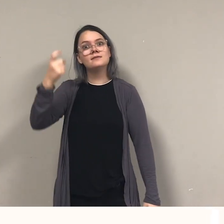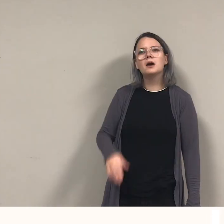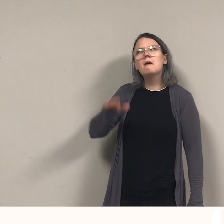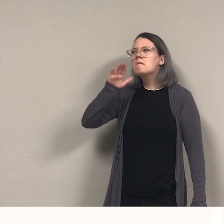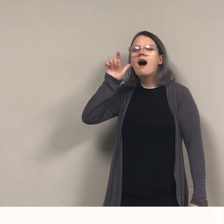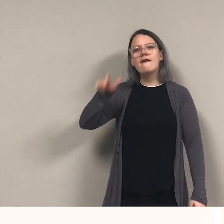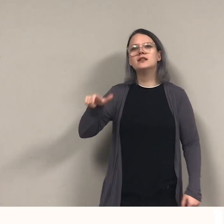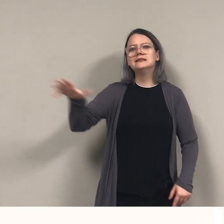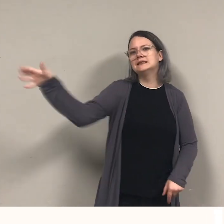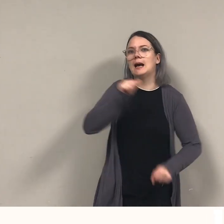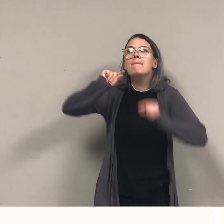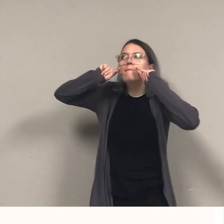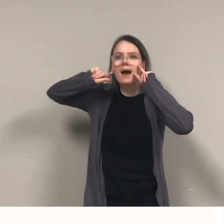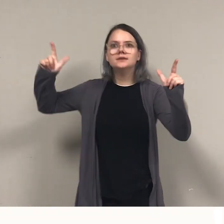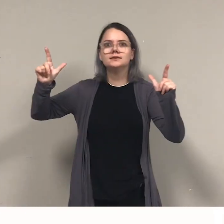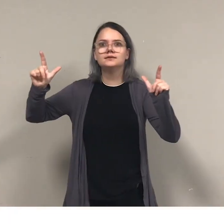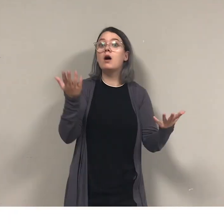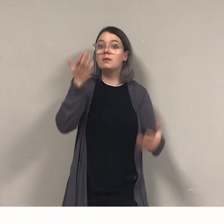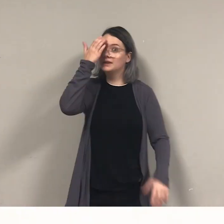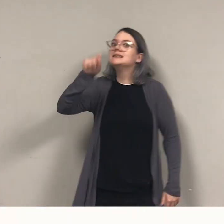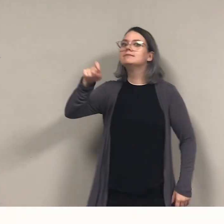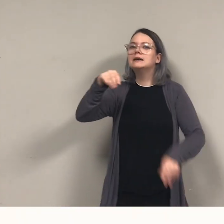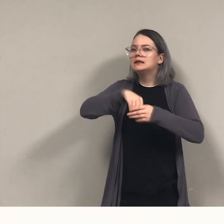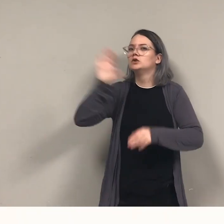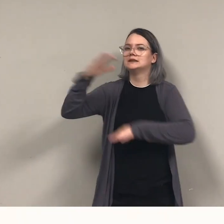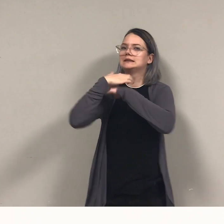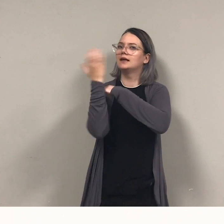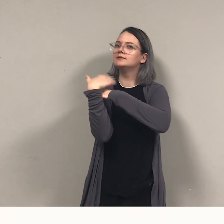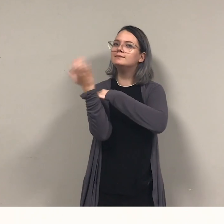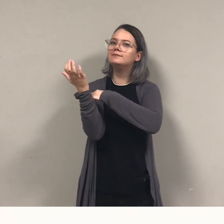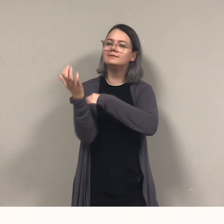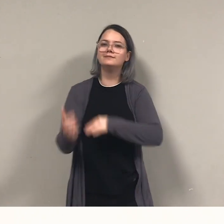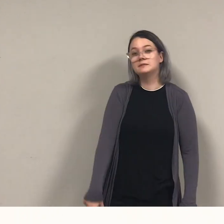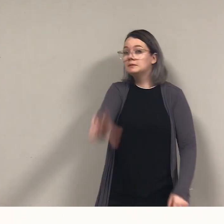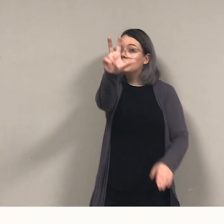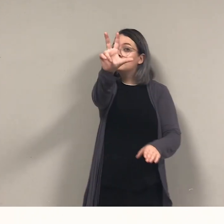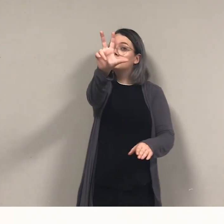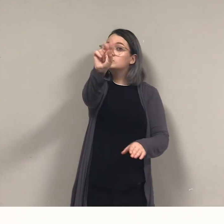What she needs is in her chest. Thirty seconds, Pirate's dressed.